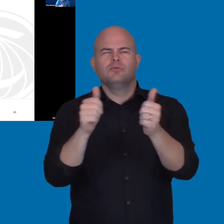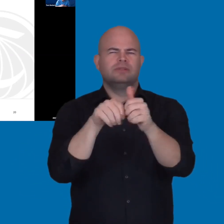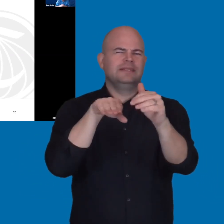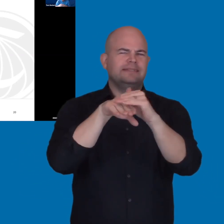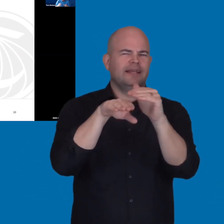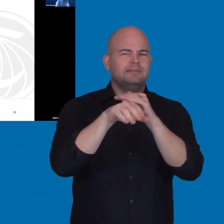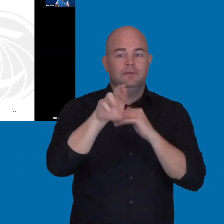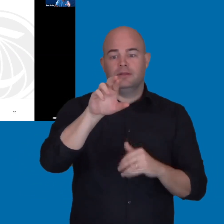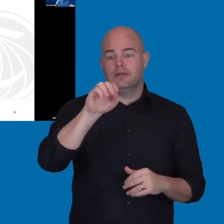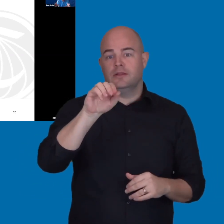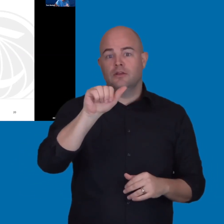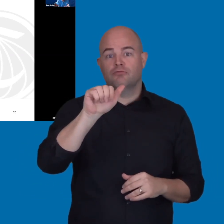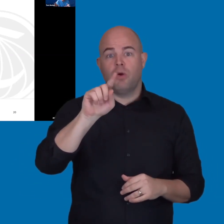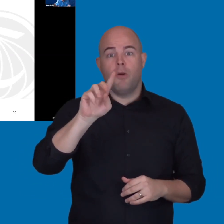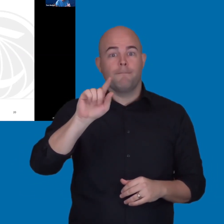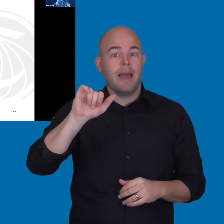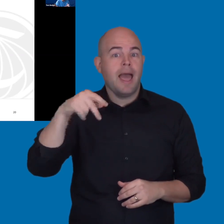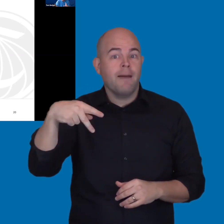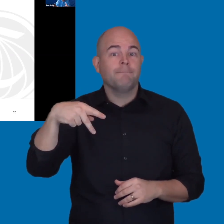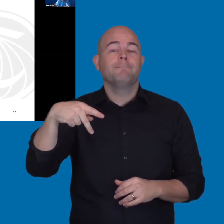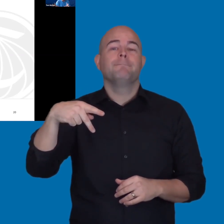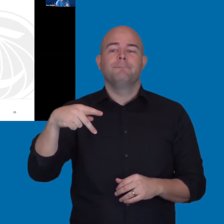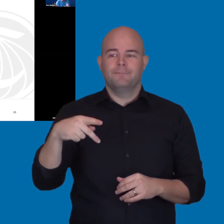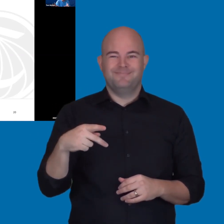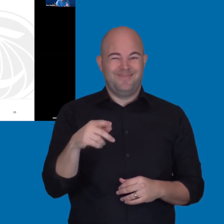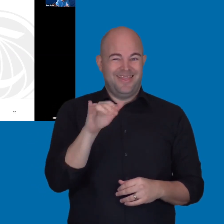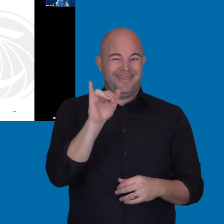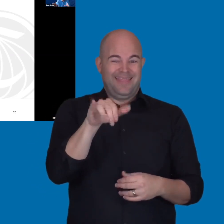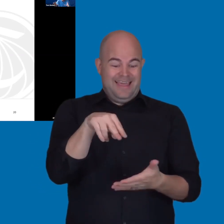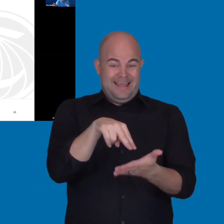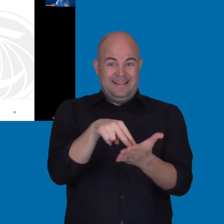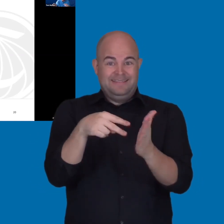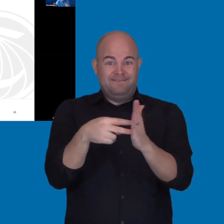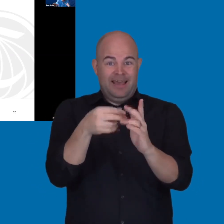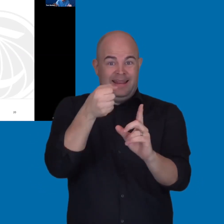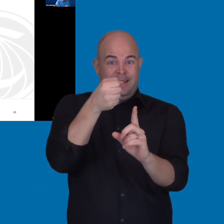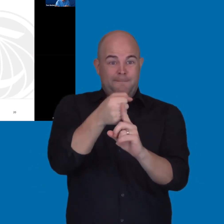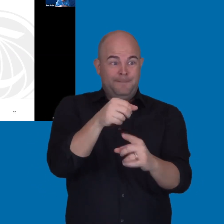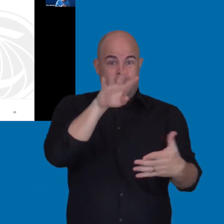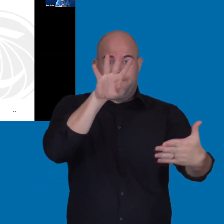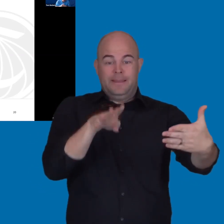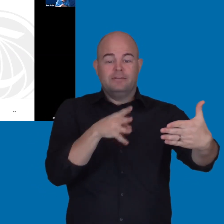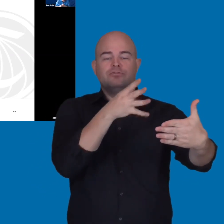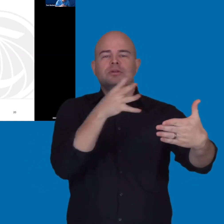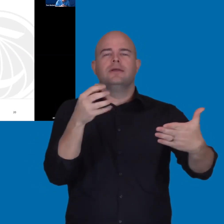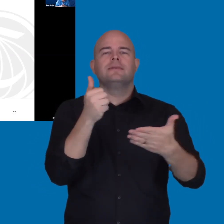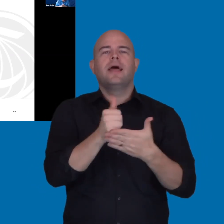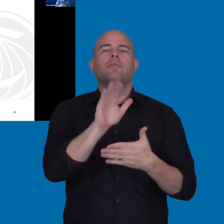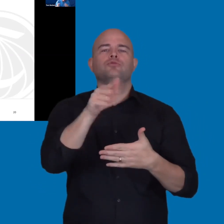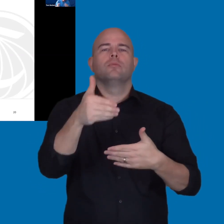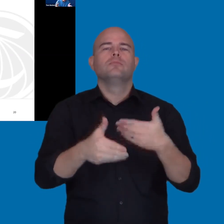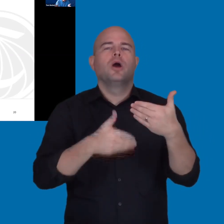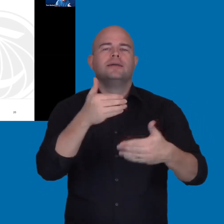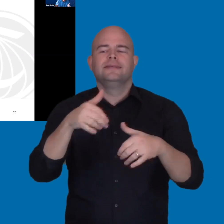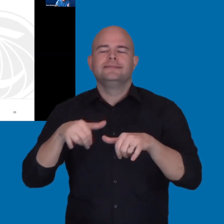So, by having this defined impact matrix, it allows you to have a consistent process. It's rational.